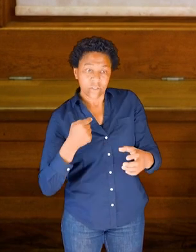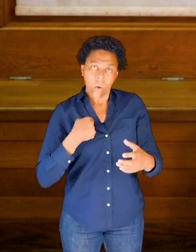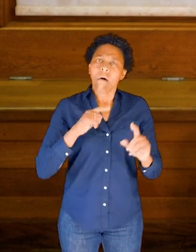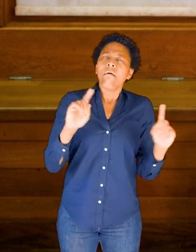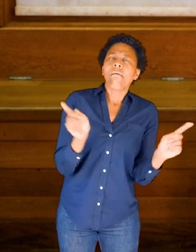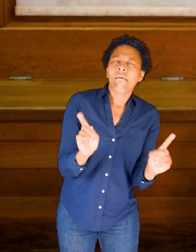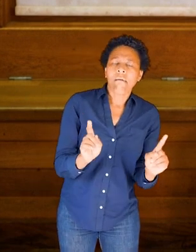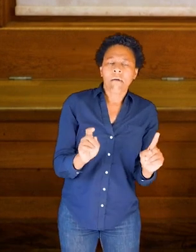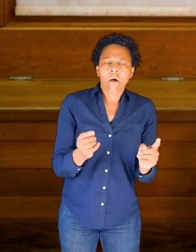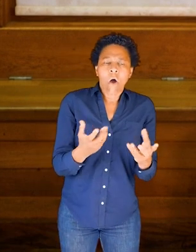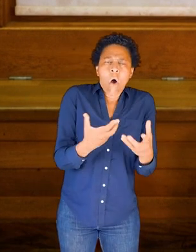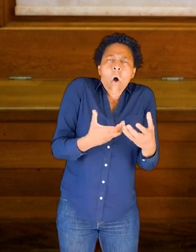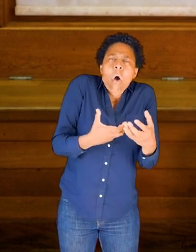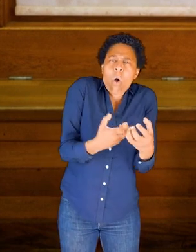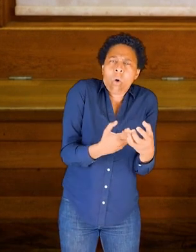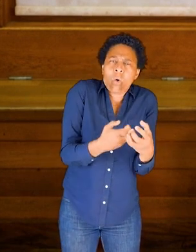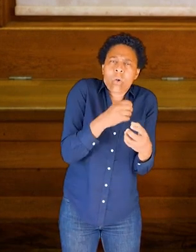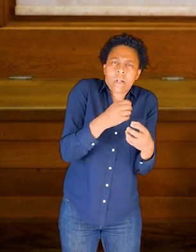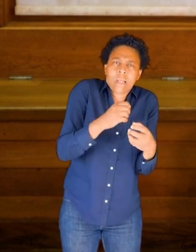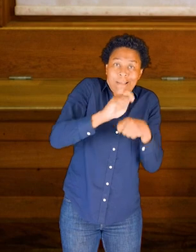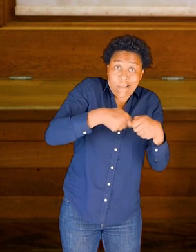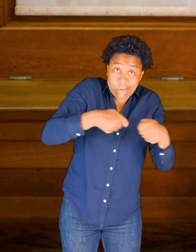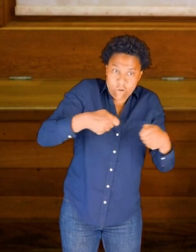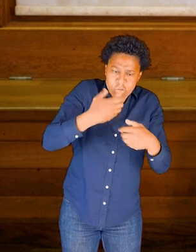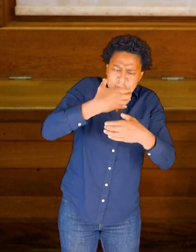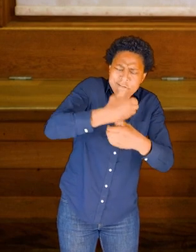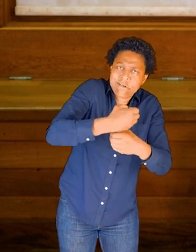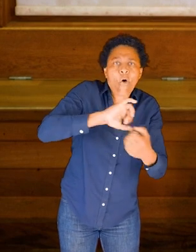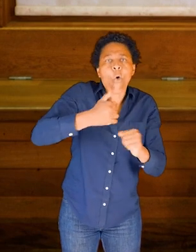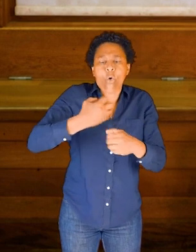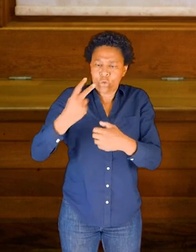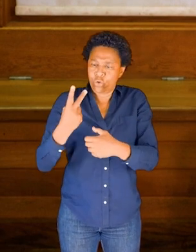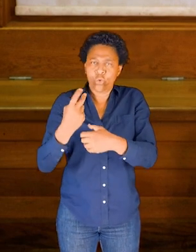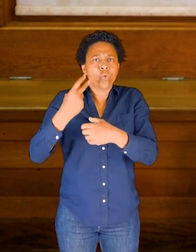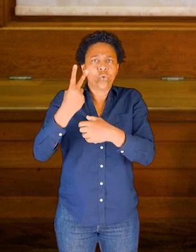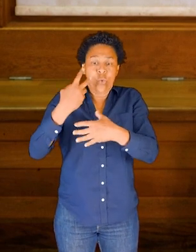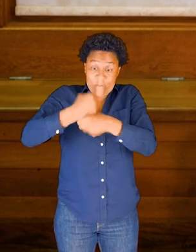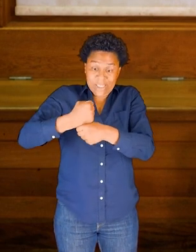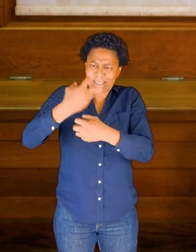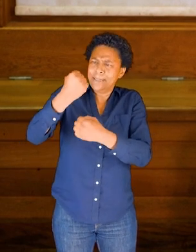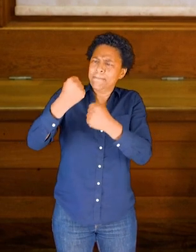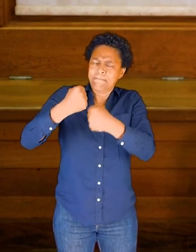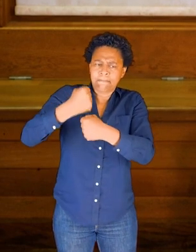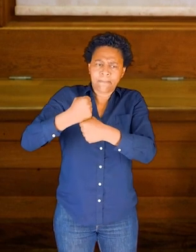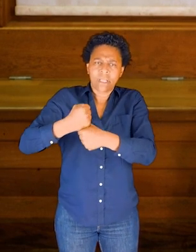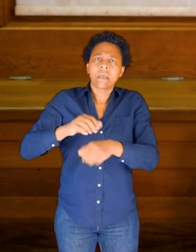So I'm just going to hold my two knots or my two fists and start to move